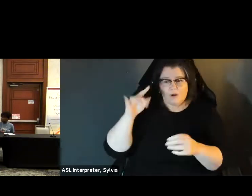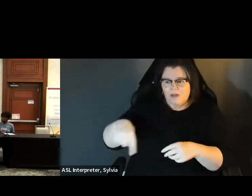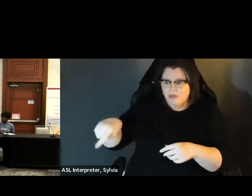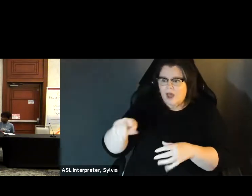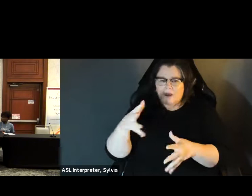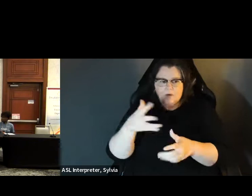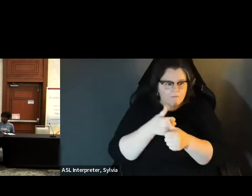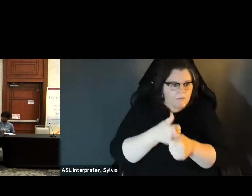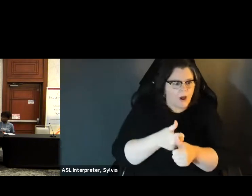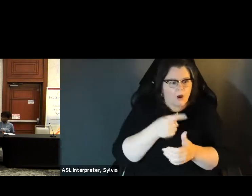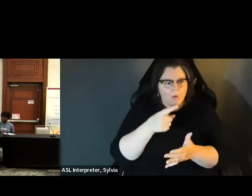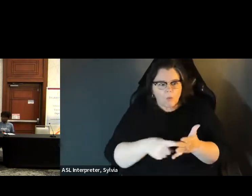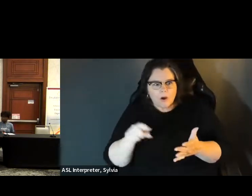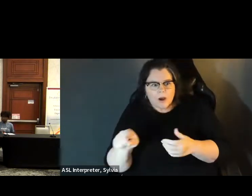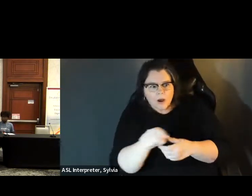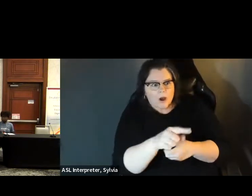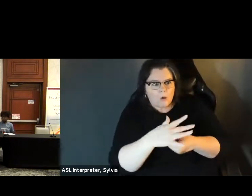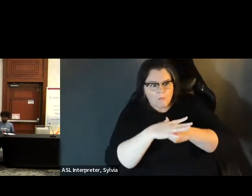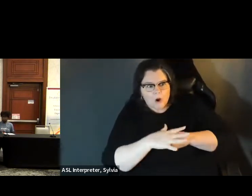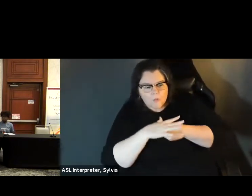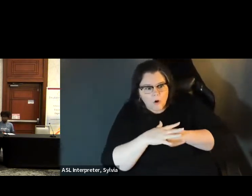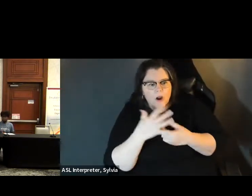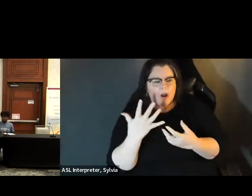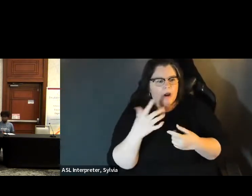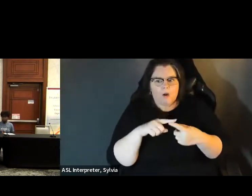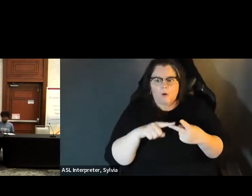county council here, they don 't know, they based our Here is to contact the policymakers, the officials to educate them about what is needed, because frankly, and this was mentioned to me by members of our County Council here that they don't know they based their decisions on What?